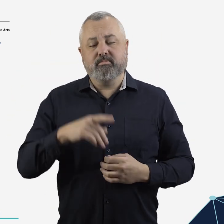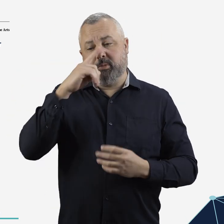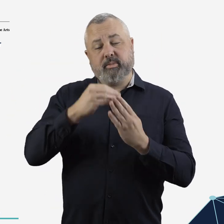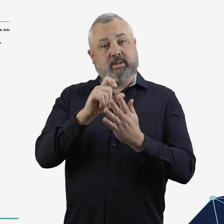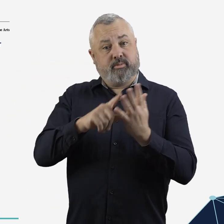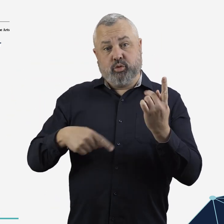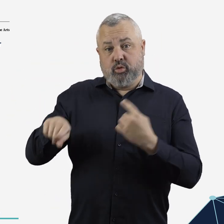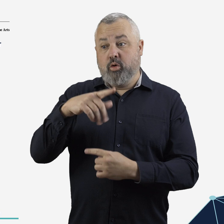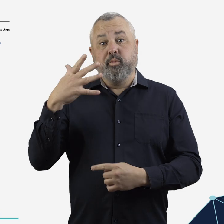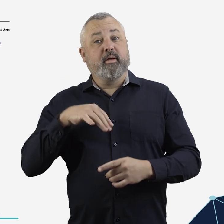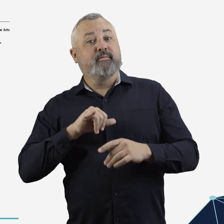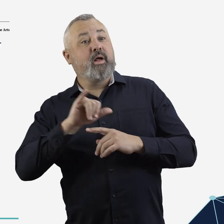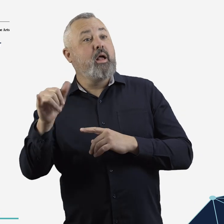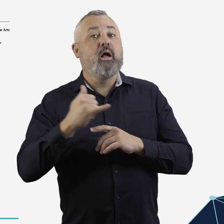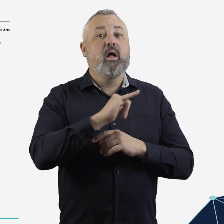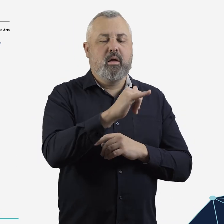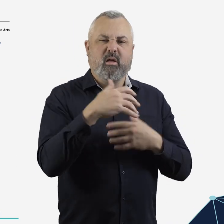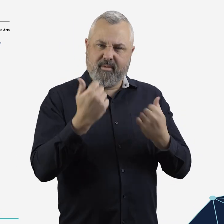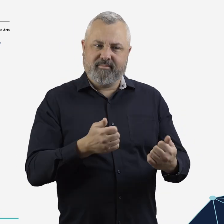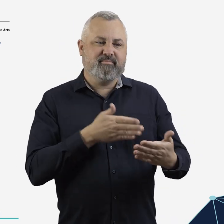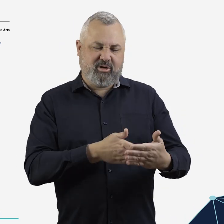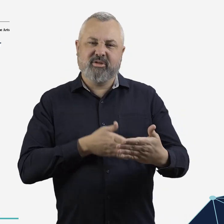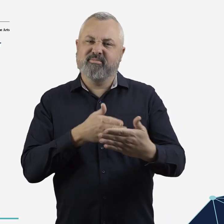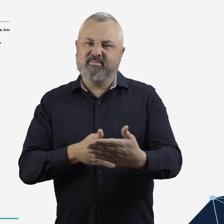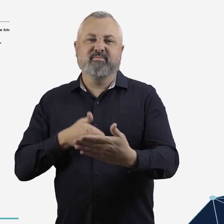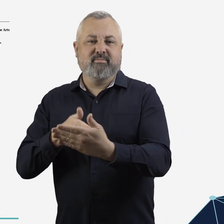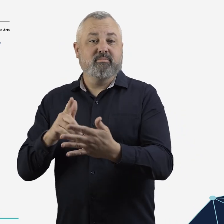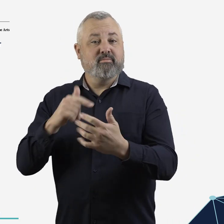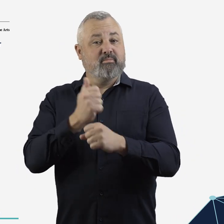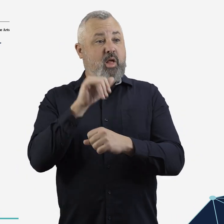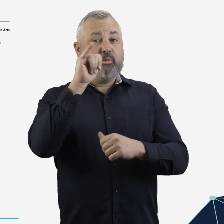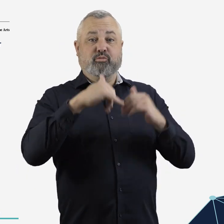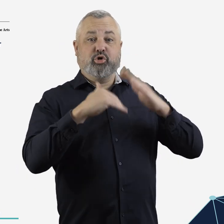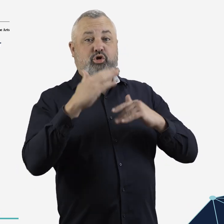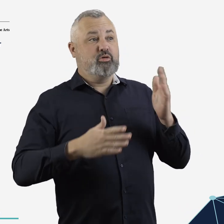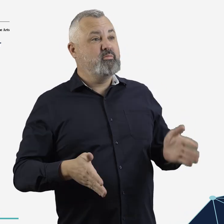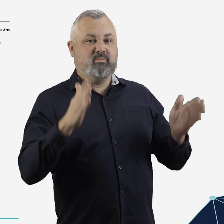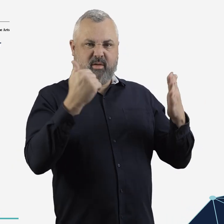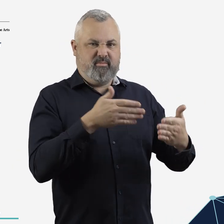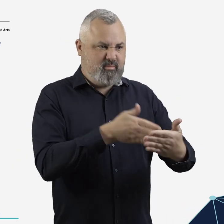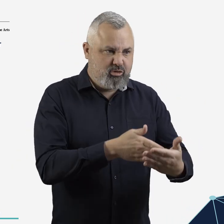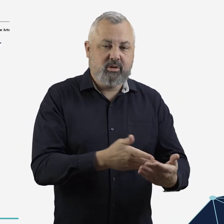People with disability face barriers when travelling by air including inaccessible facilities and